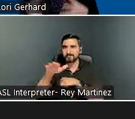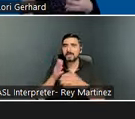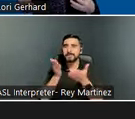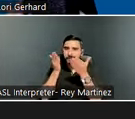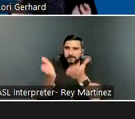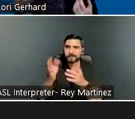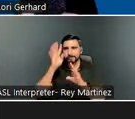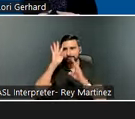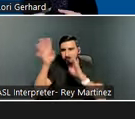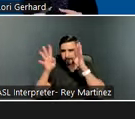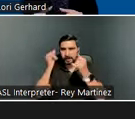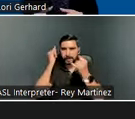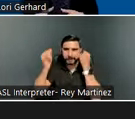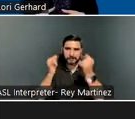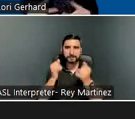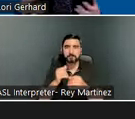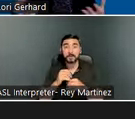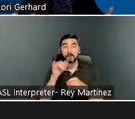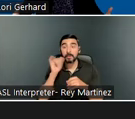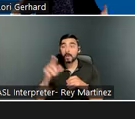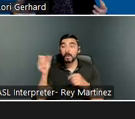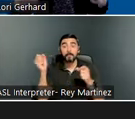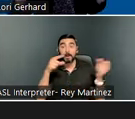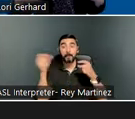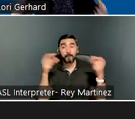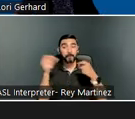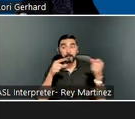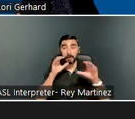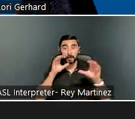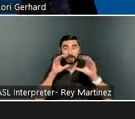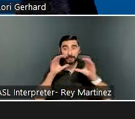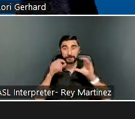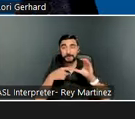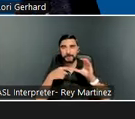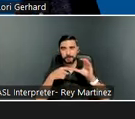It's through some of these communications that we find these innovations that are happening